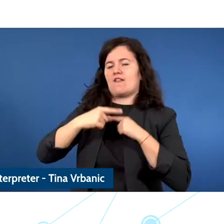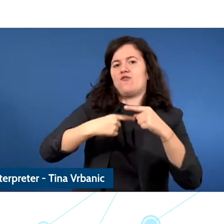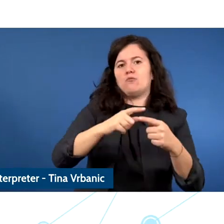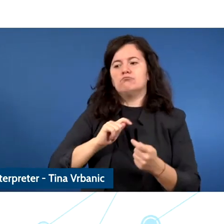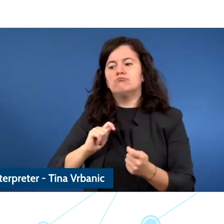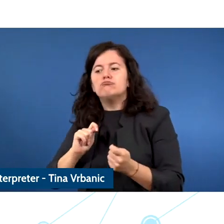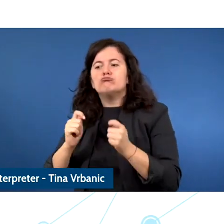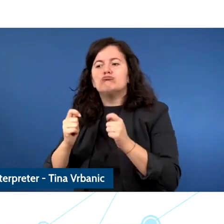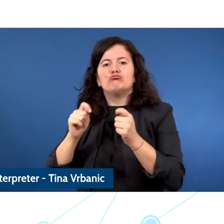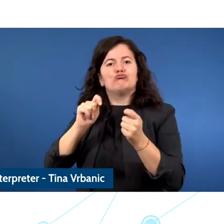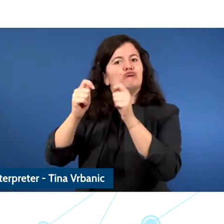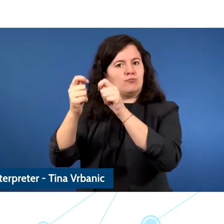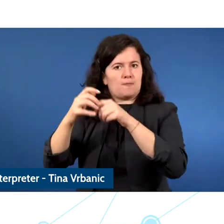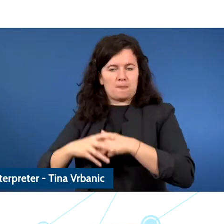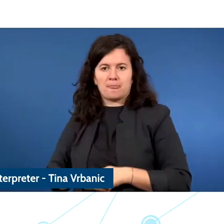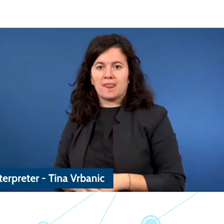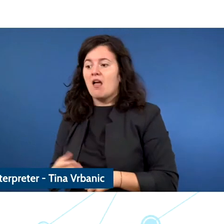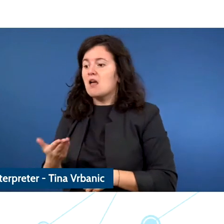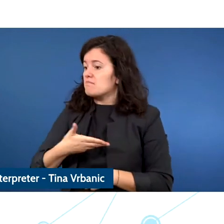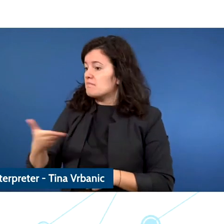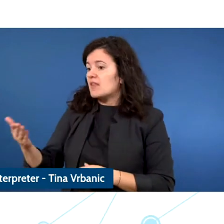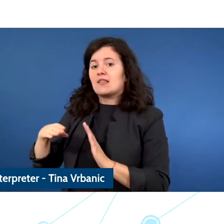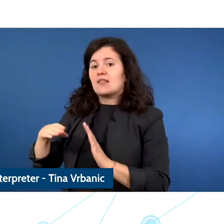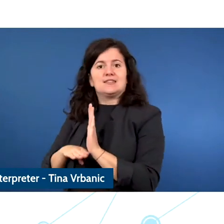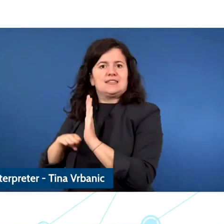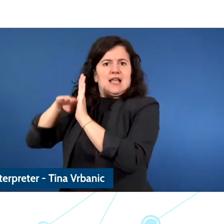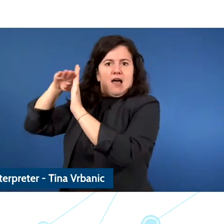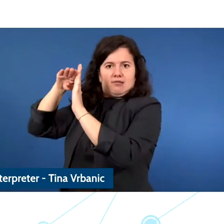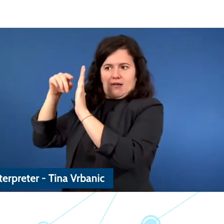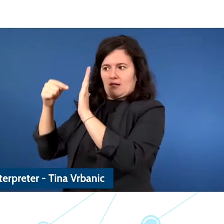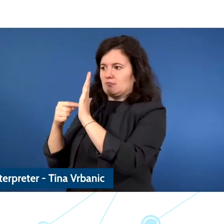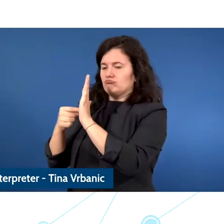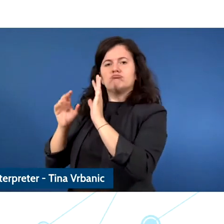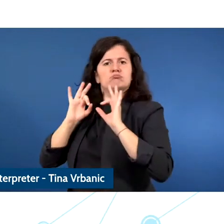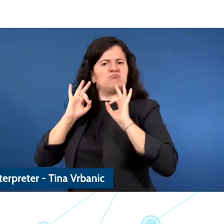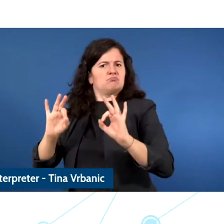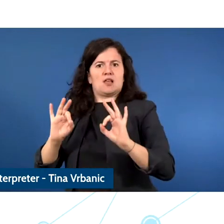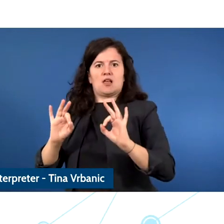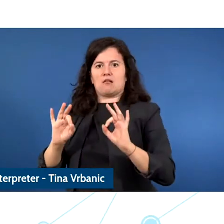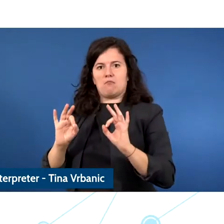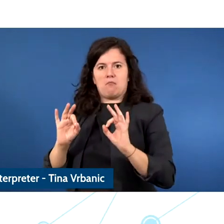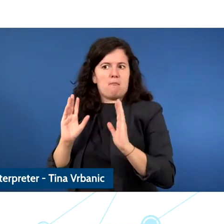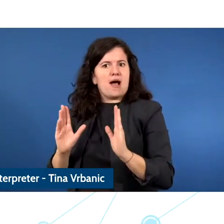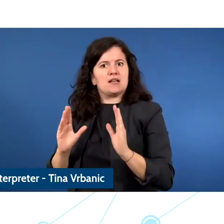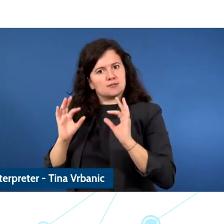that they are relevant, that they make sense and that our states are actually